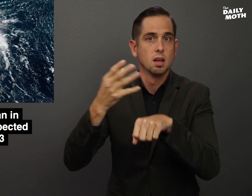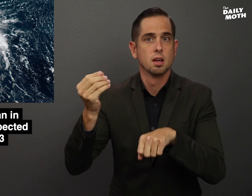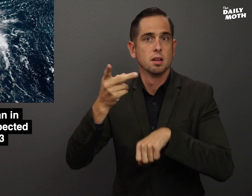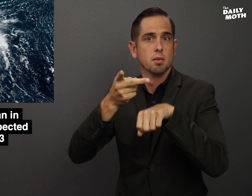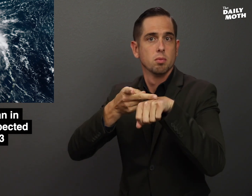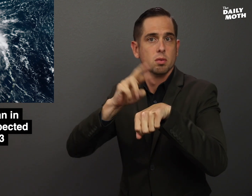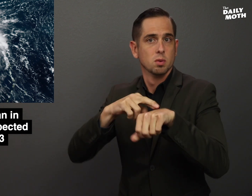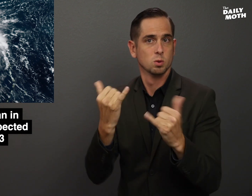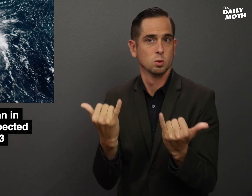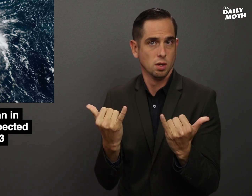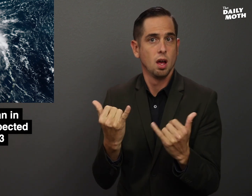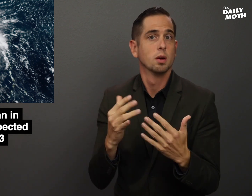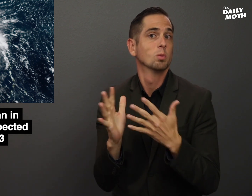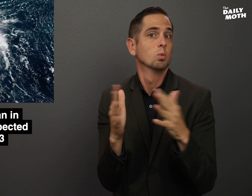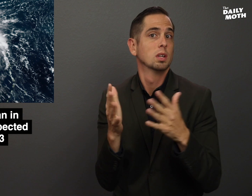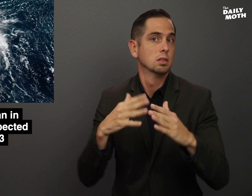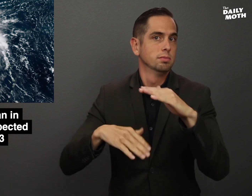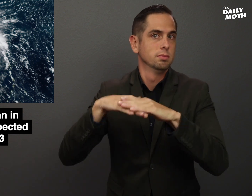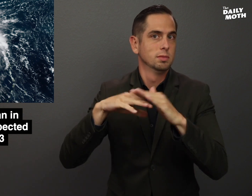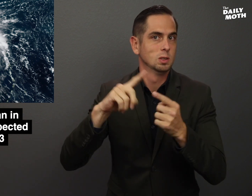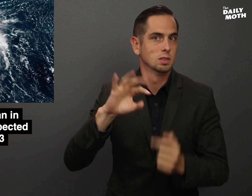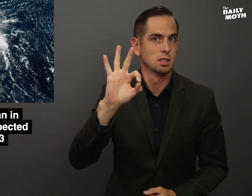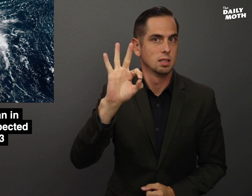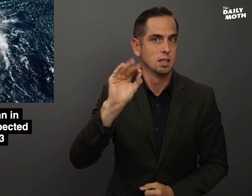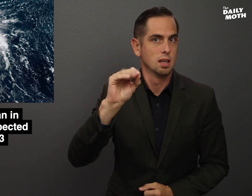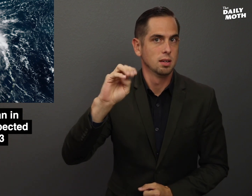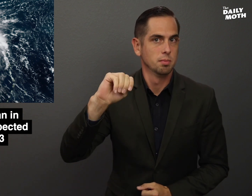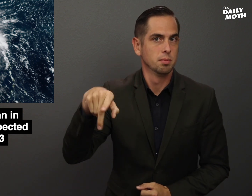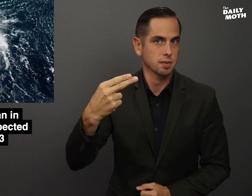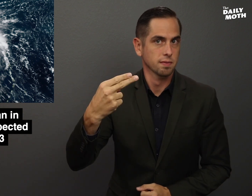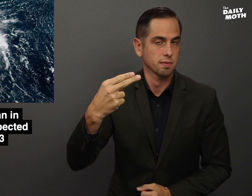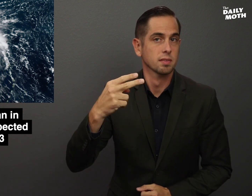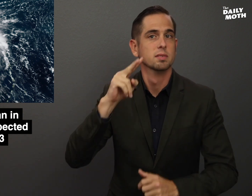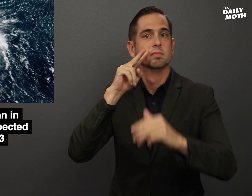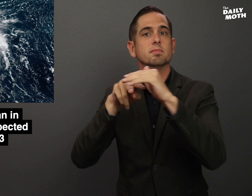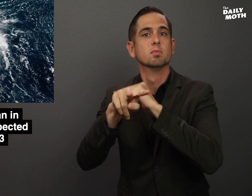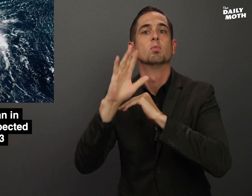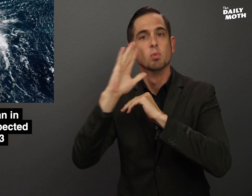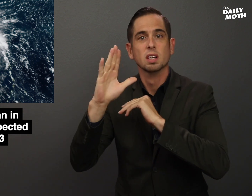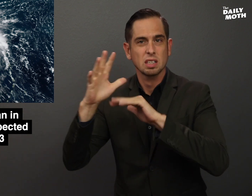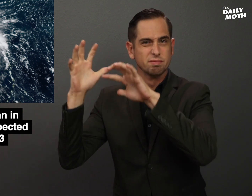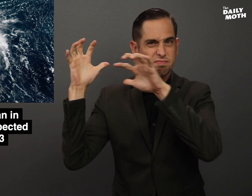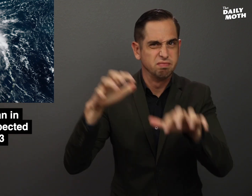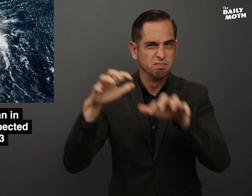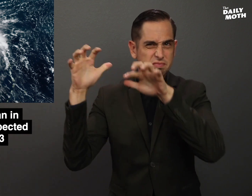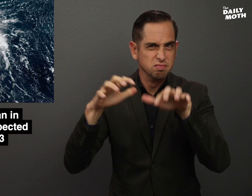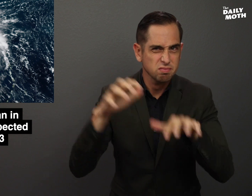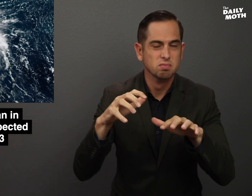Puerto Rico today with winds up to 90 mph. It is expected to bring heavy rain,